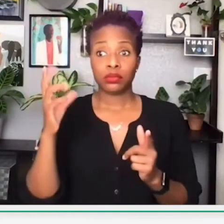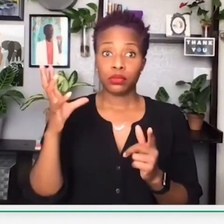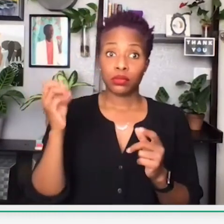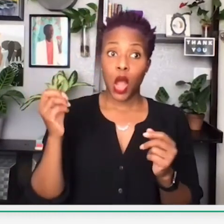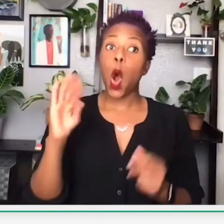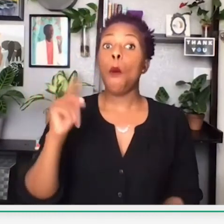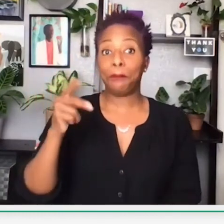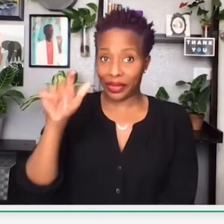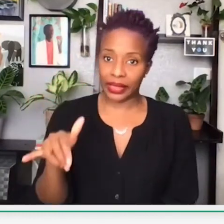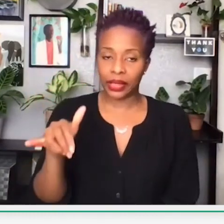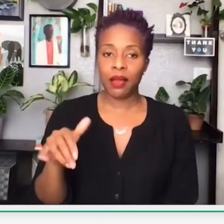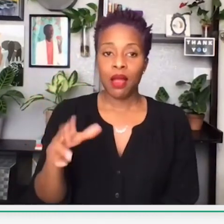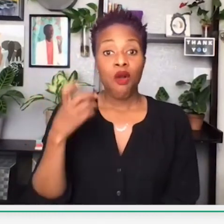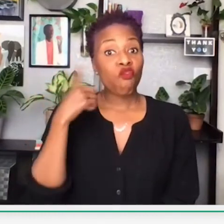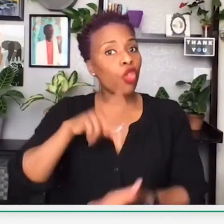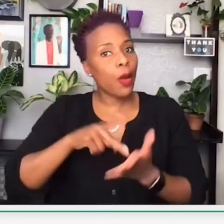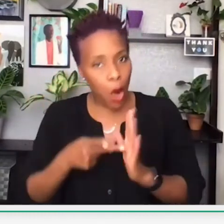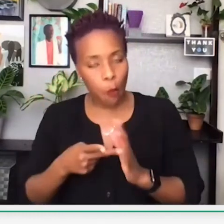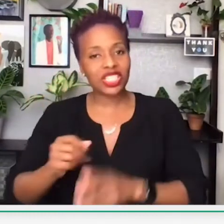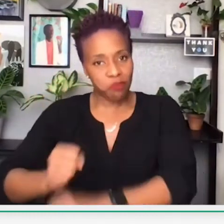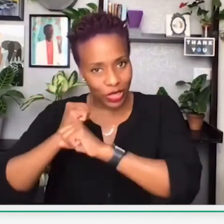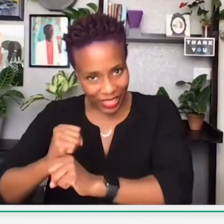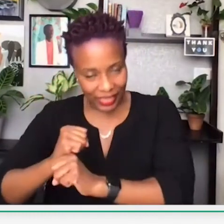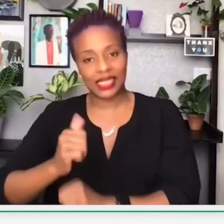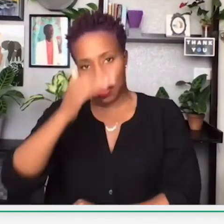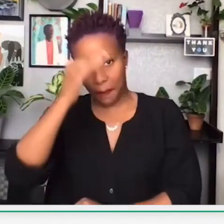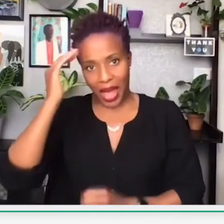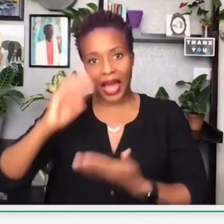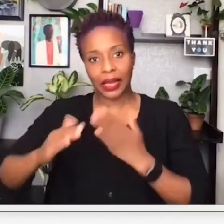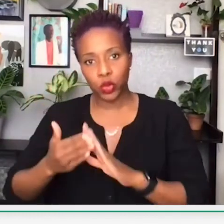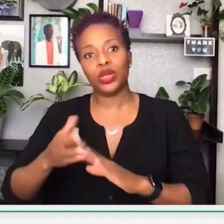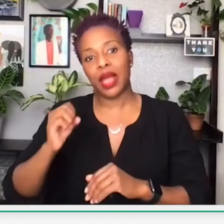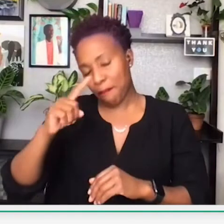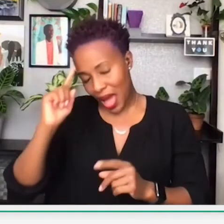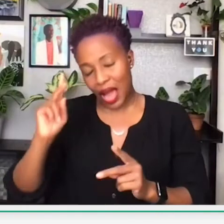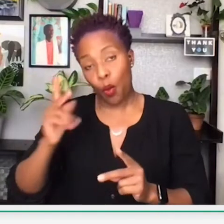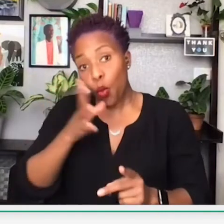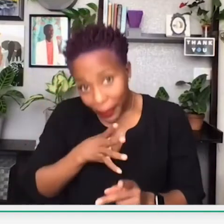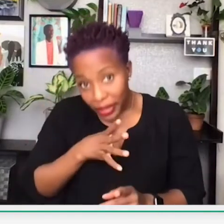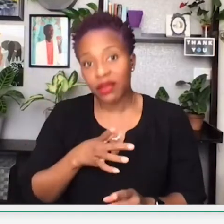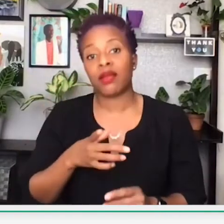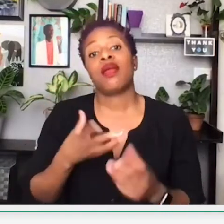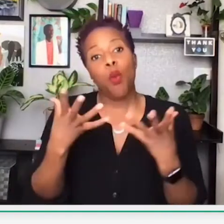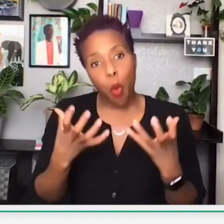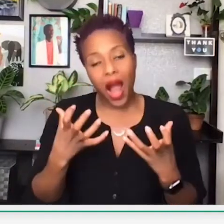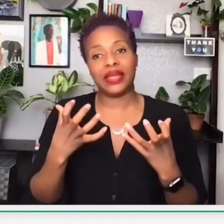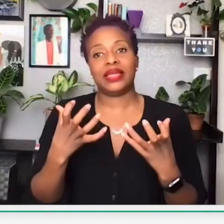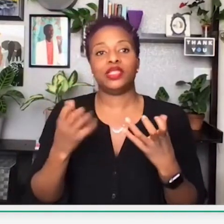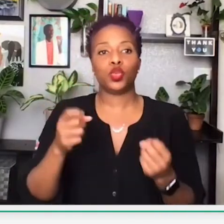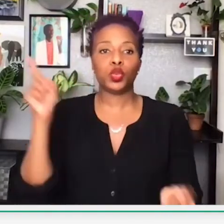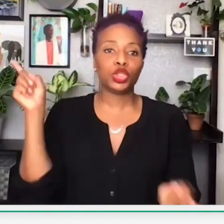even though that wasn't the case. And though Black Panthers did stand up for rights, it was for the reason of protecting the black community, and black women,